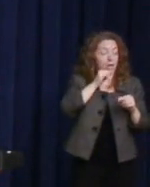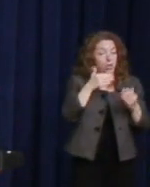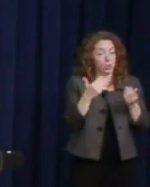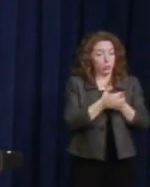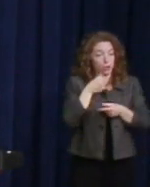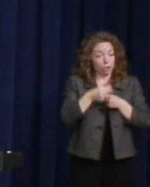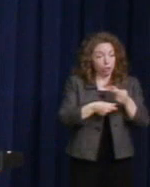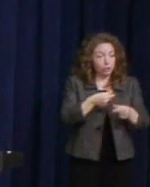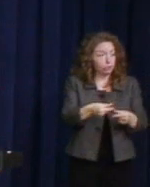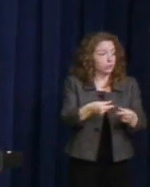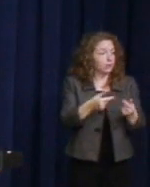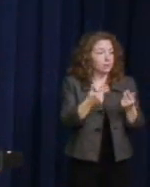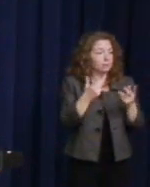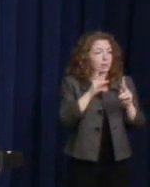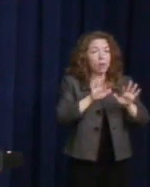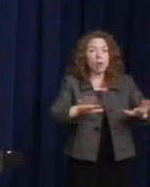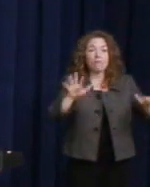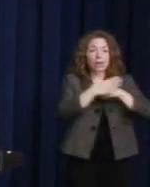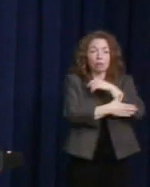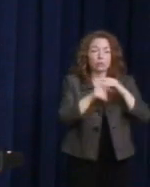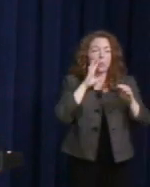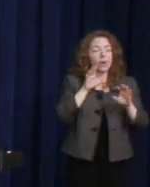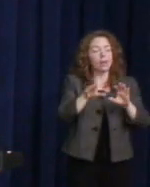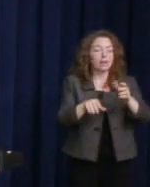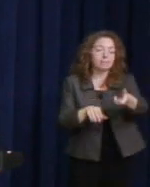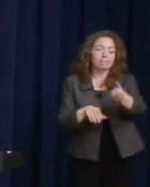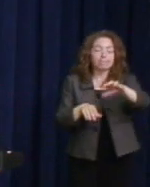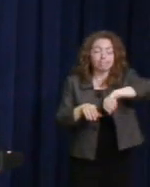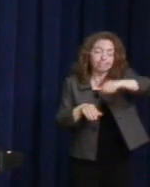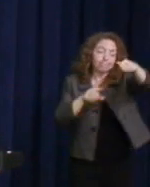are going to open their mailbox and see Harvey. I think that's awesome.